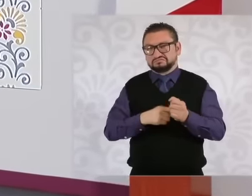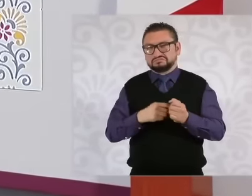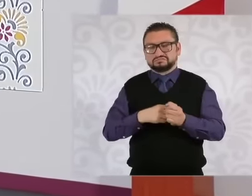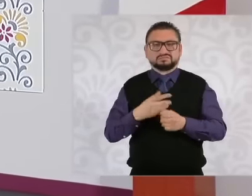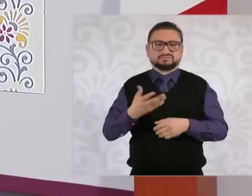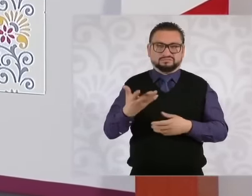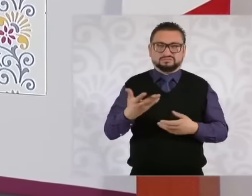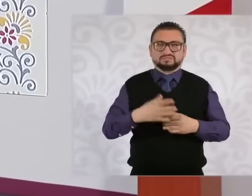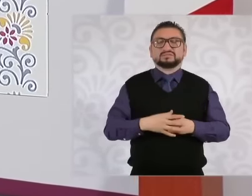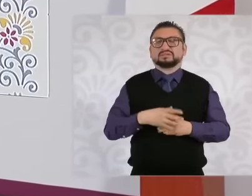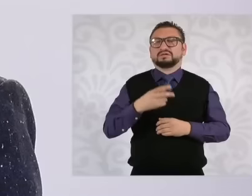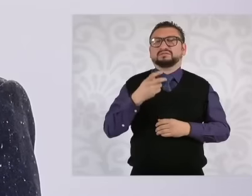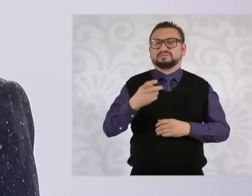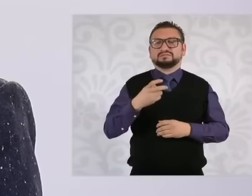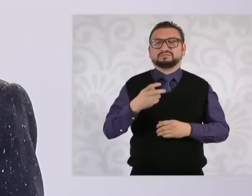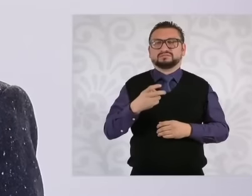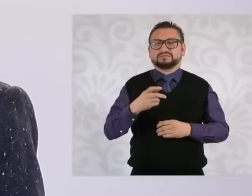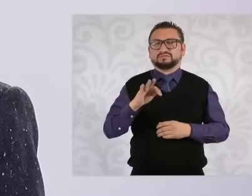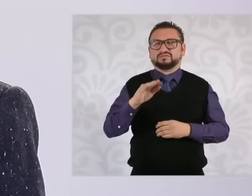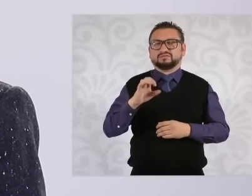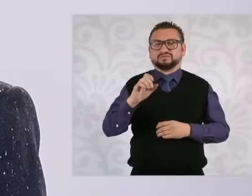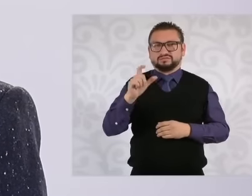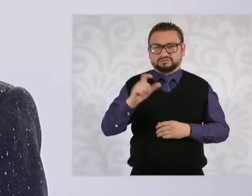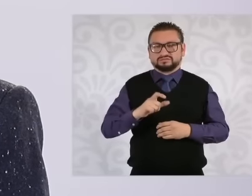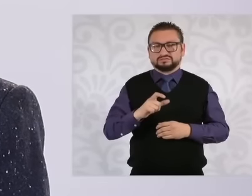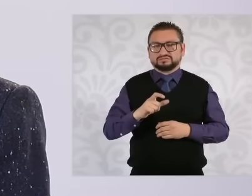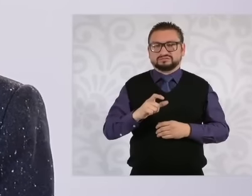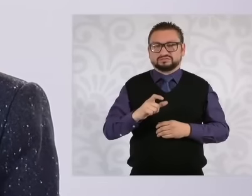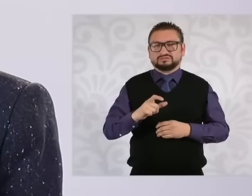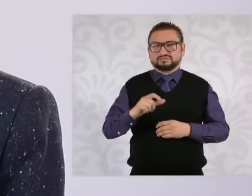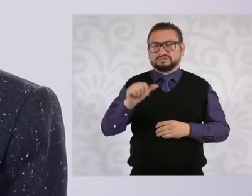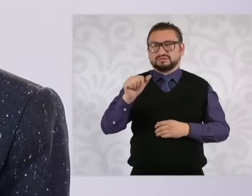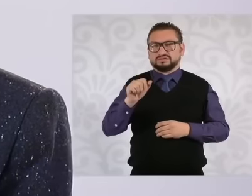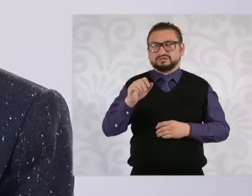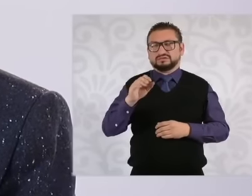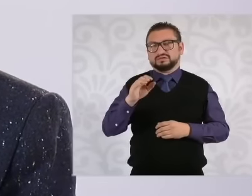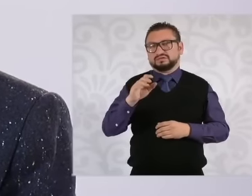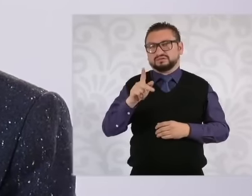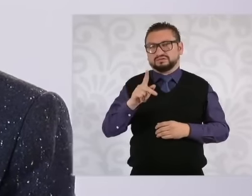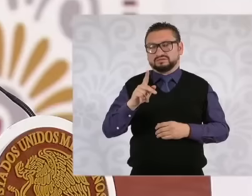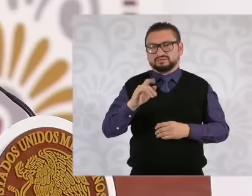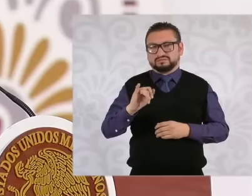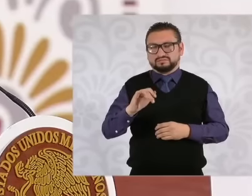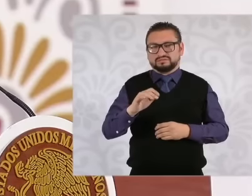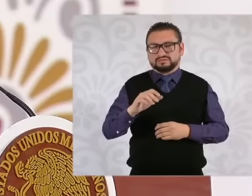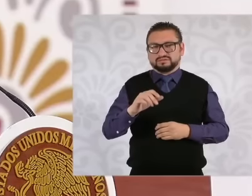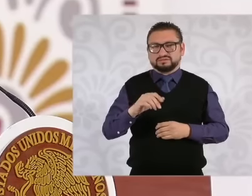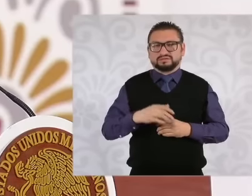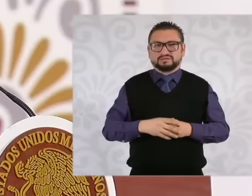to be good with Fox of the AFI I think he was not from the Federal